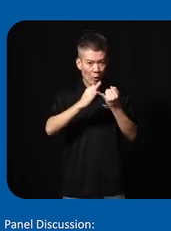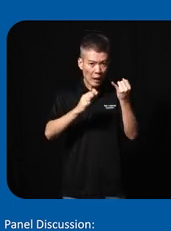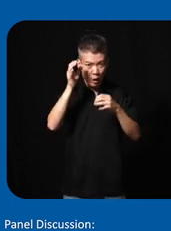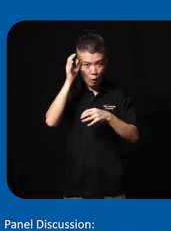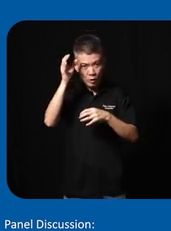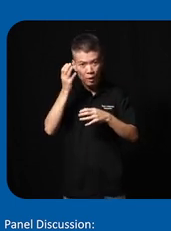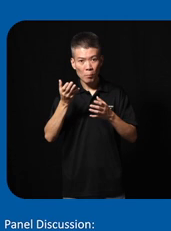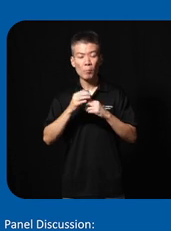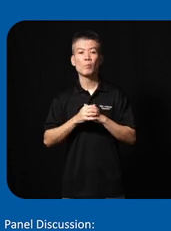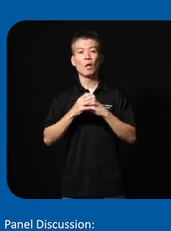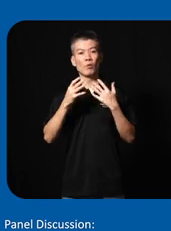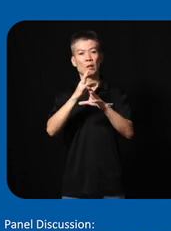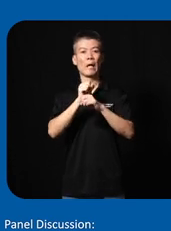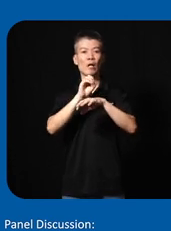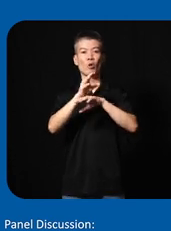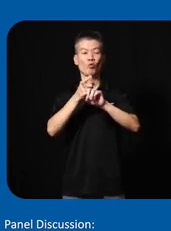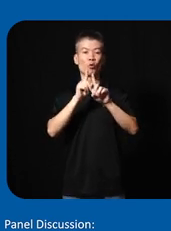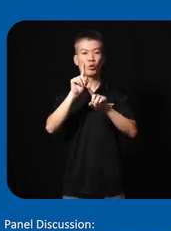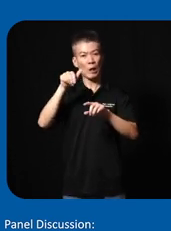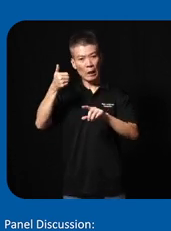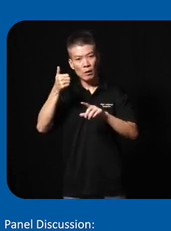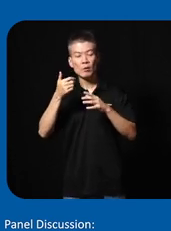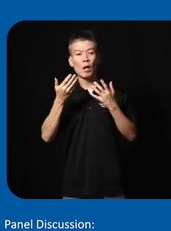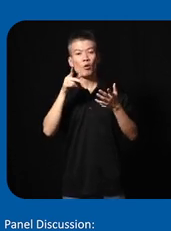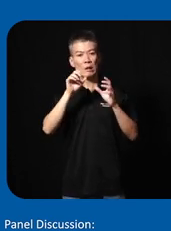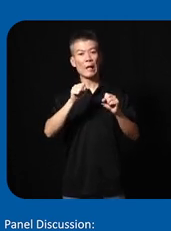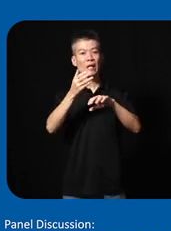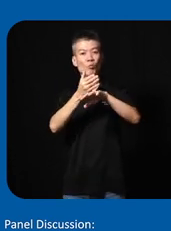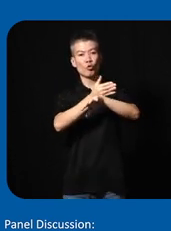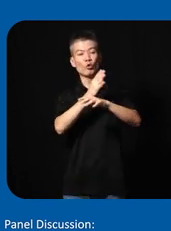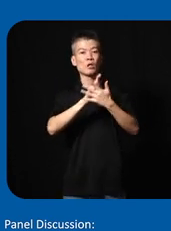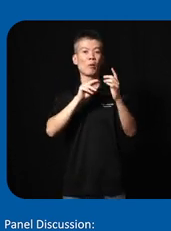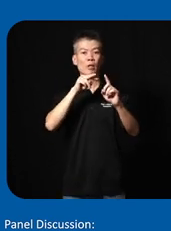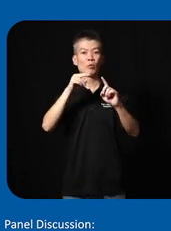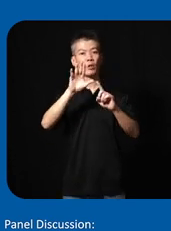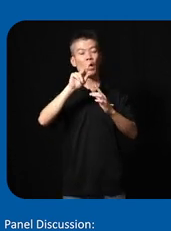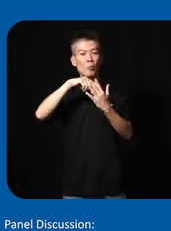were and then get advice from each other on how they can improve certain aspects of their project